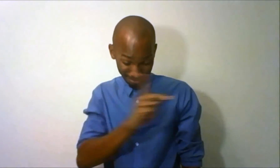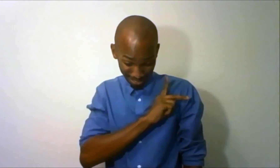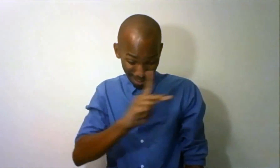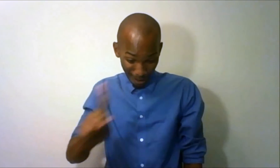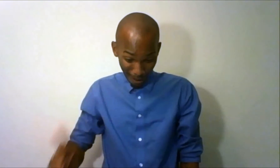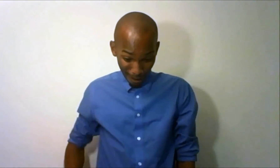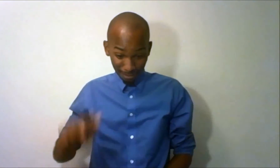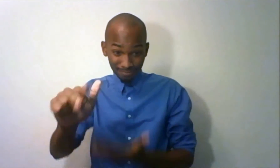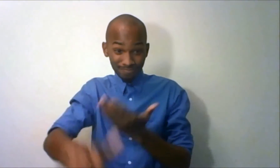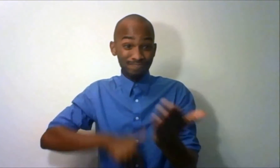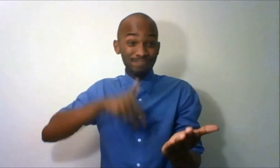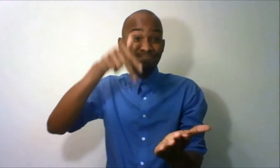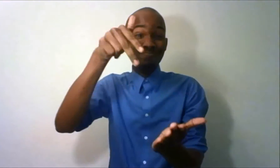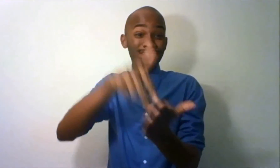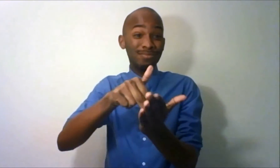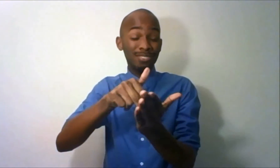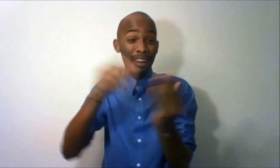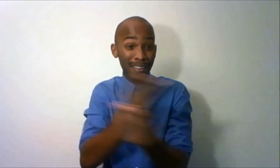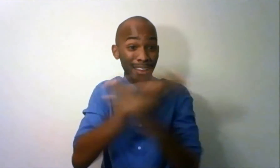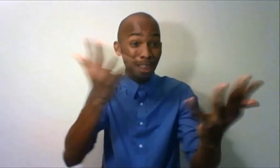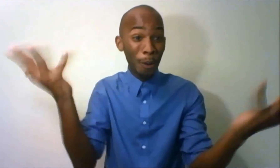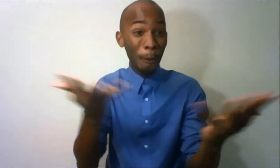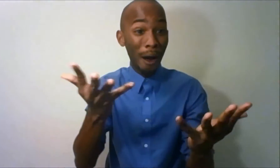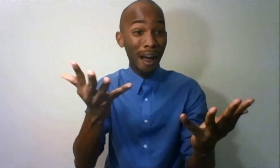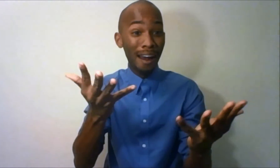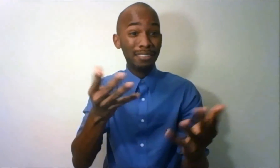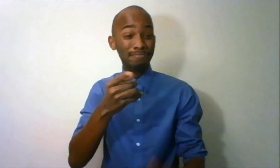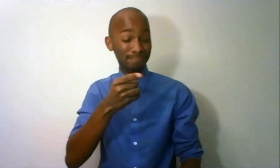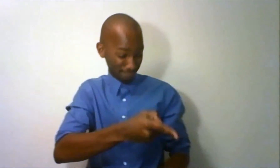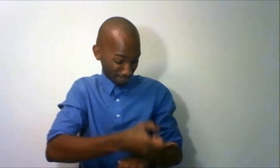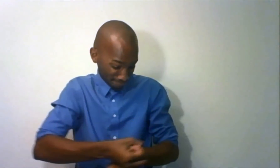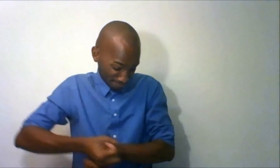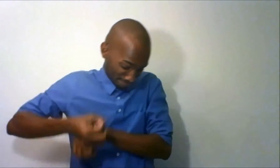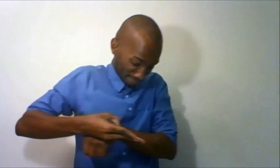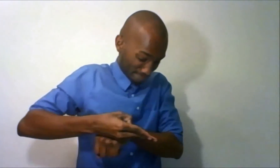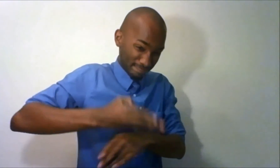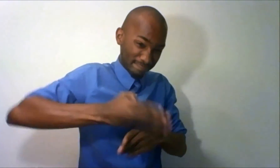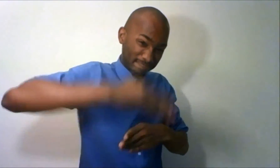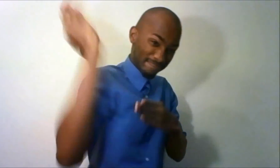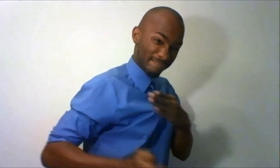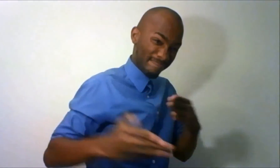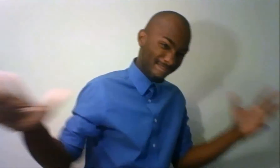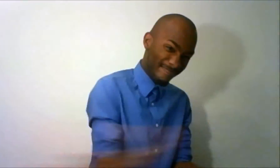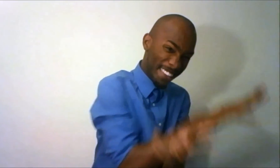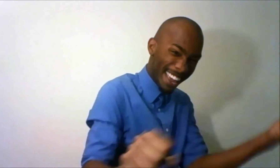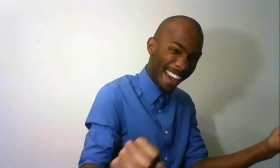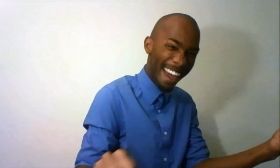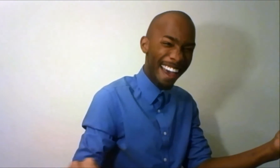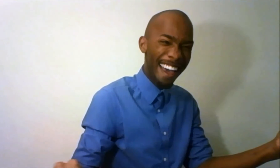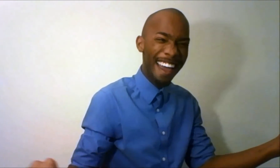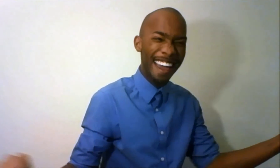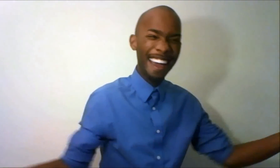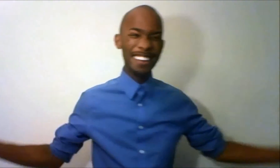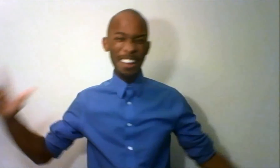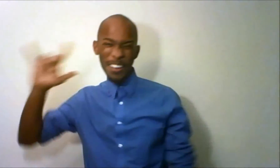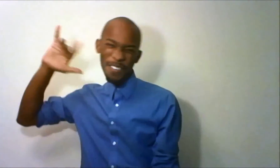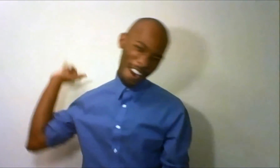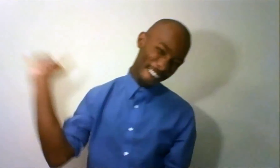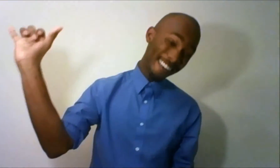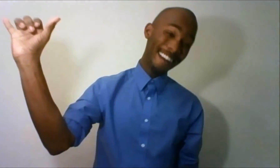Our resurrected King Has rendered you defeated